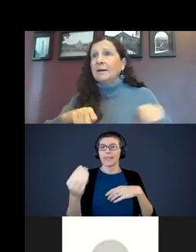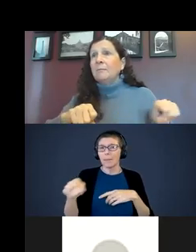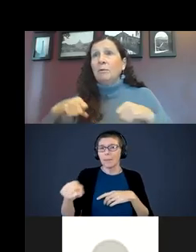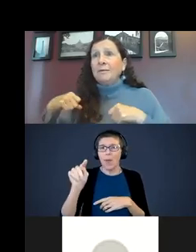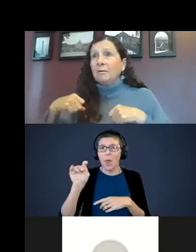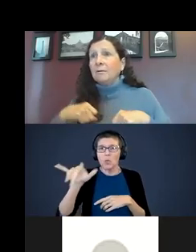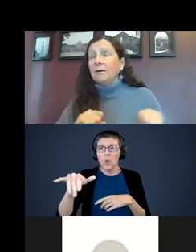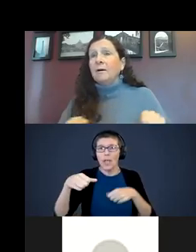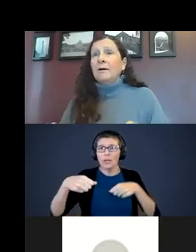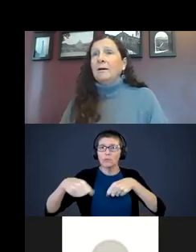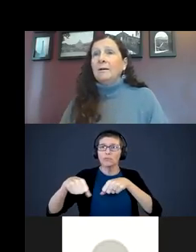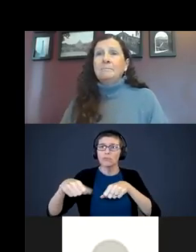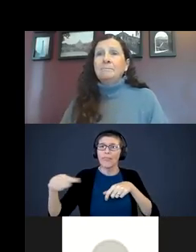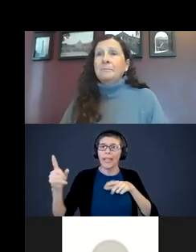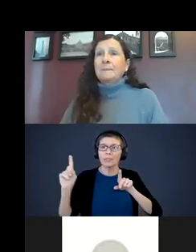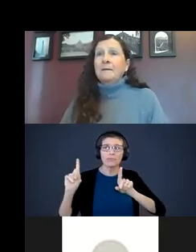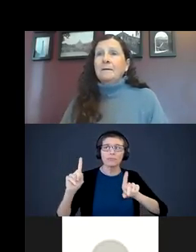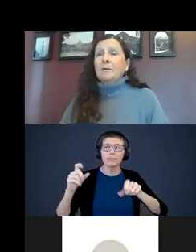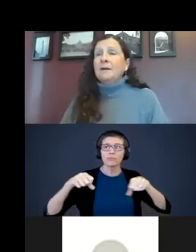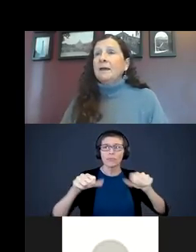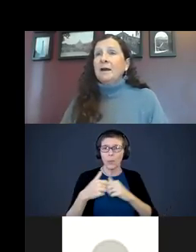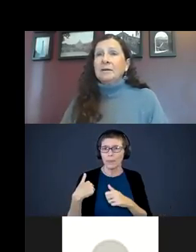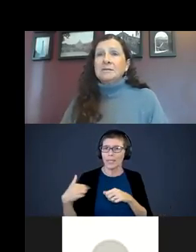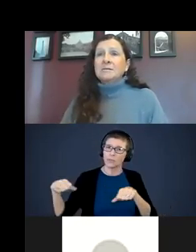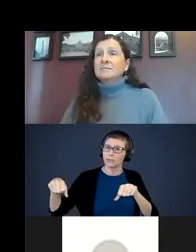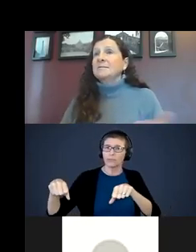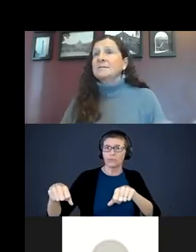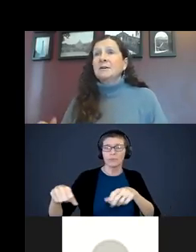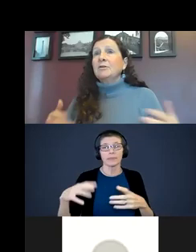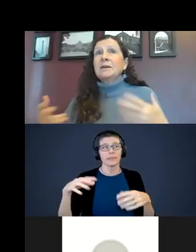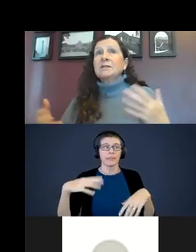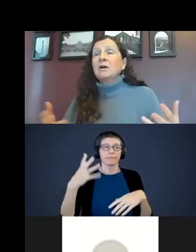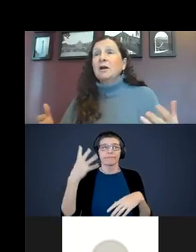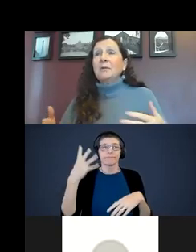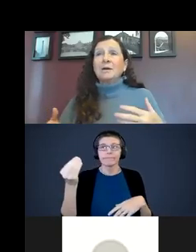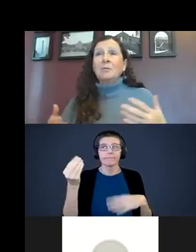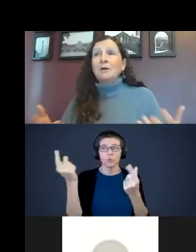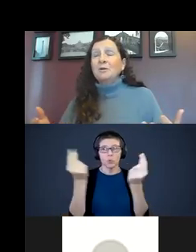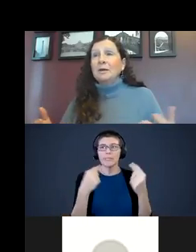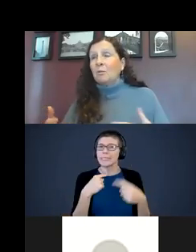him mow with you. Running errands - tell your kids where you are going, what you are doing,